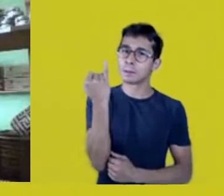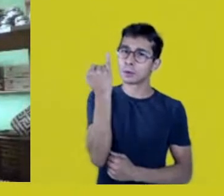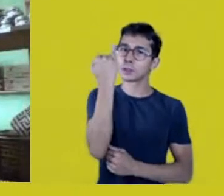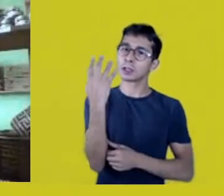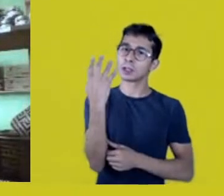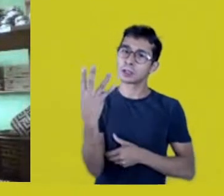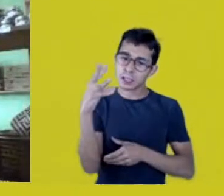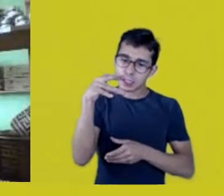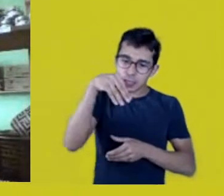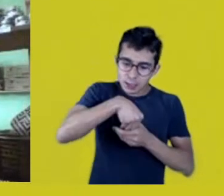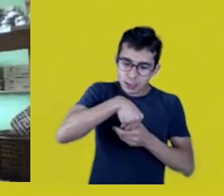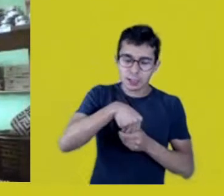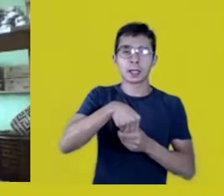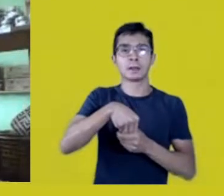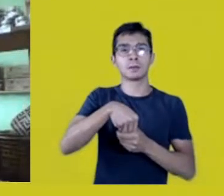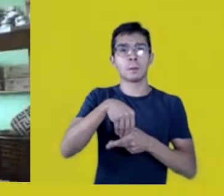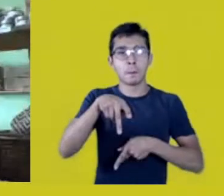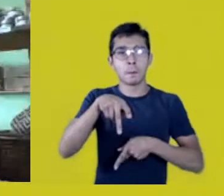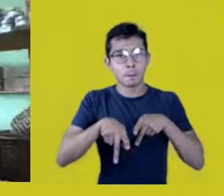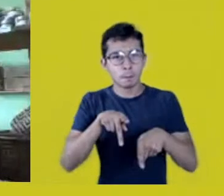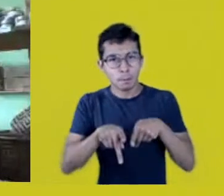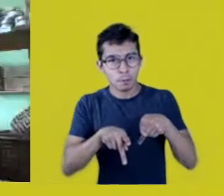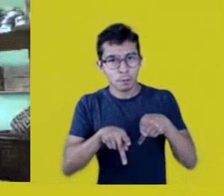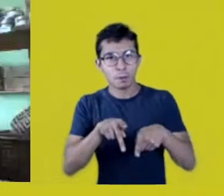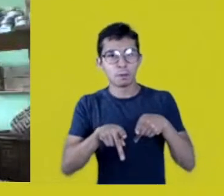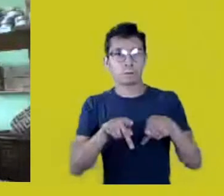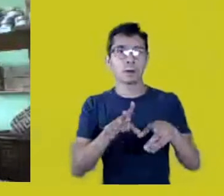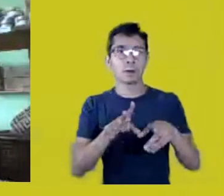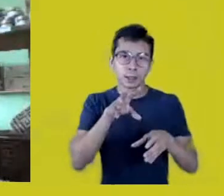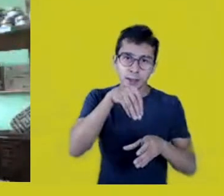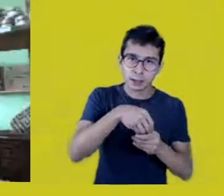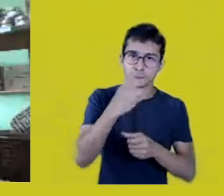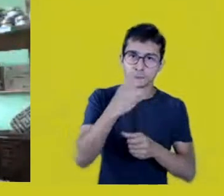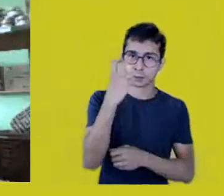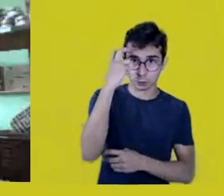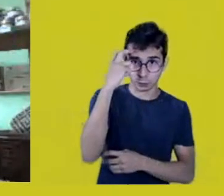to certain peoples, cultures and communities.